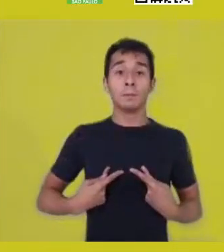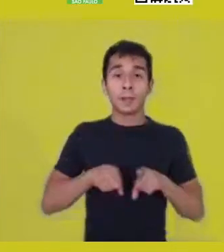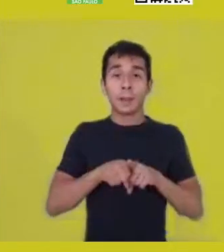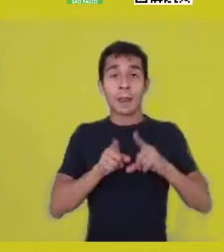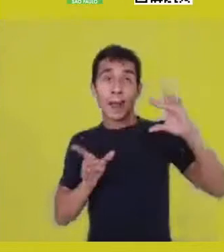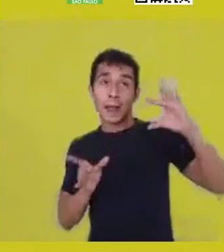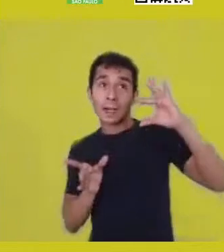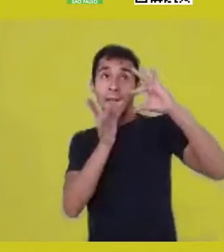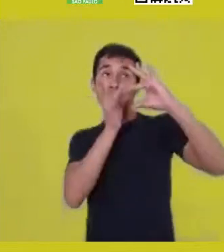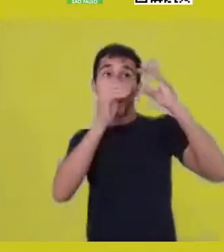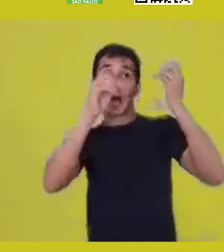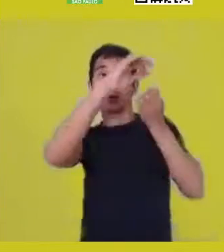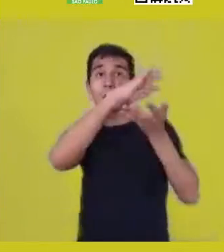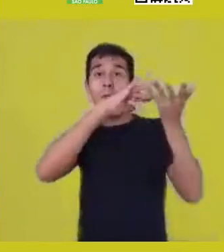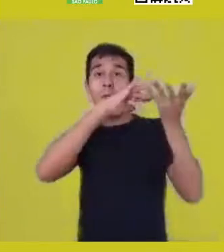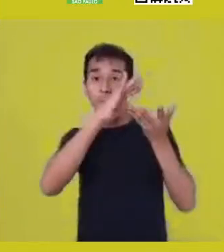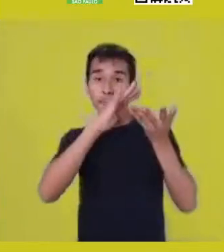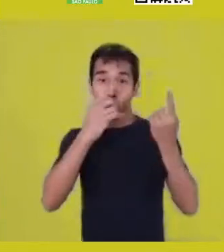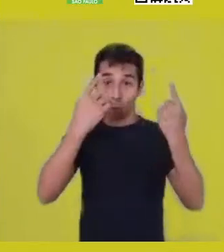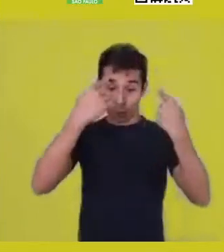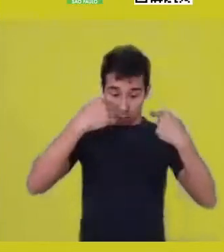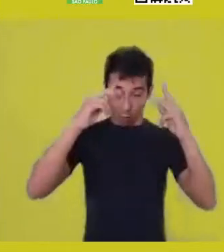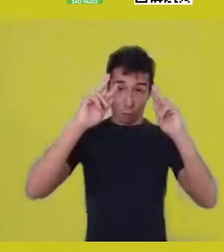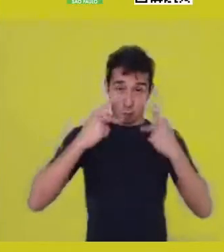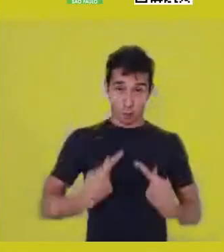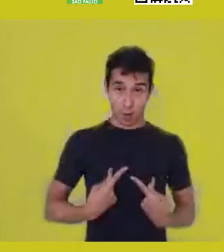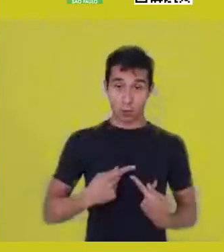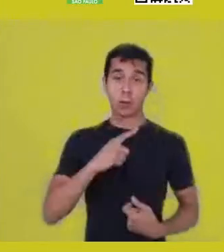Human beings are valuable physical and mental bodies,